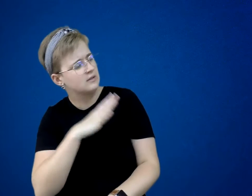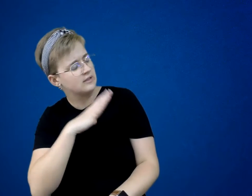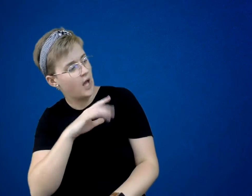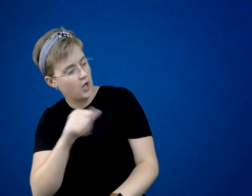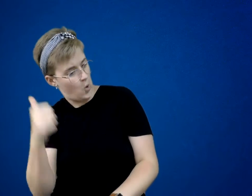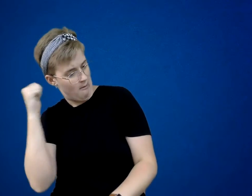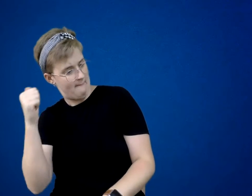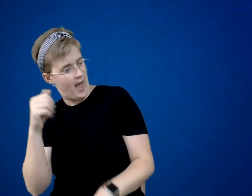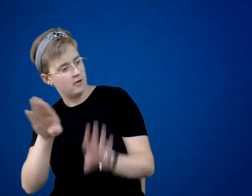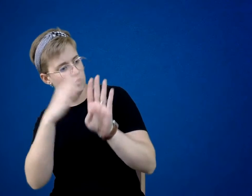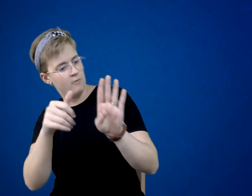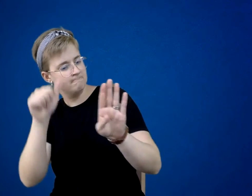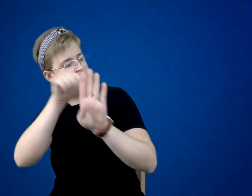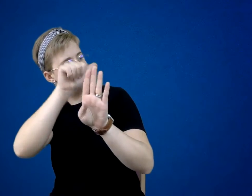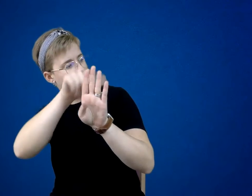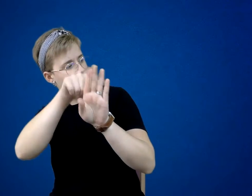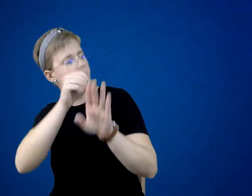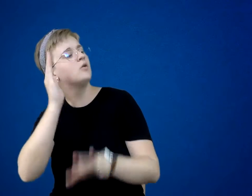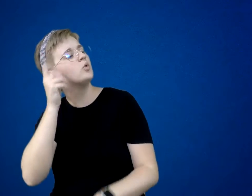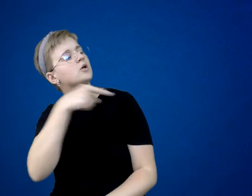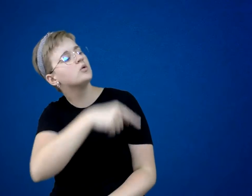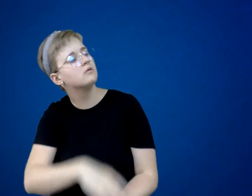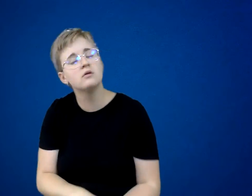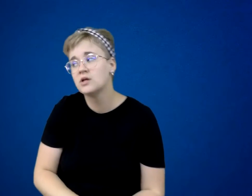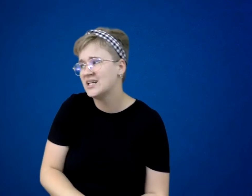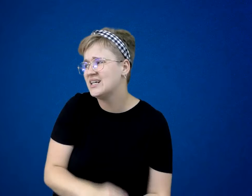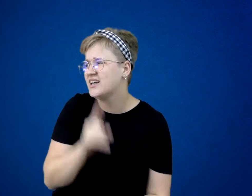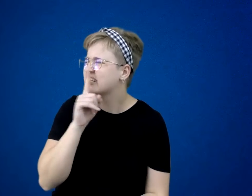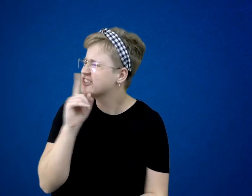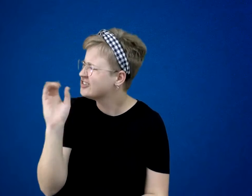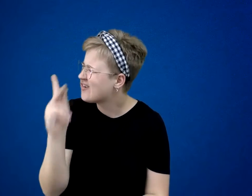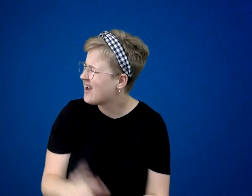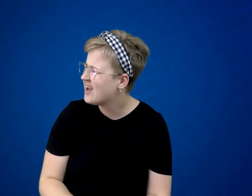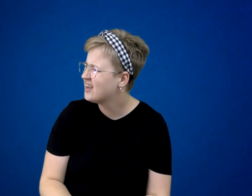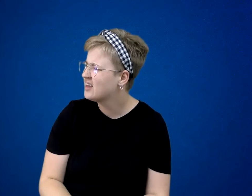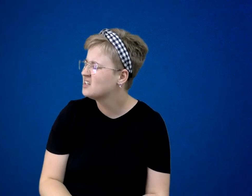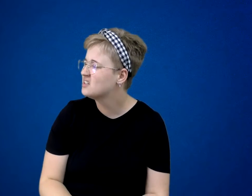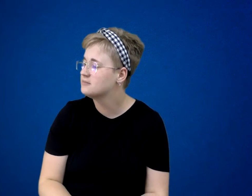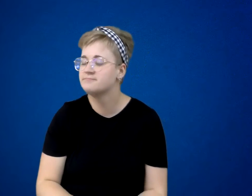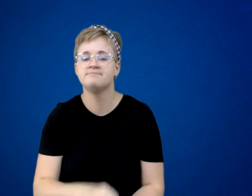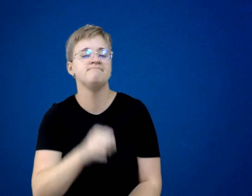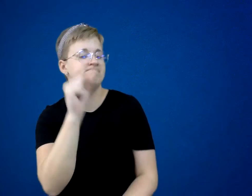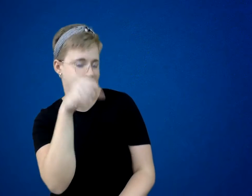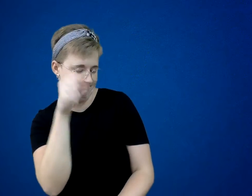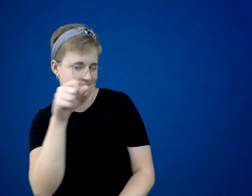“But…are you sure it’s all right?” “Yes.